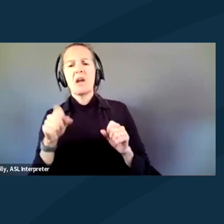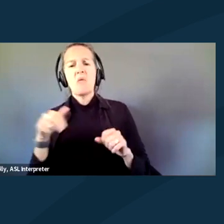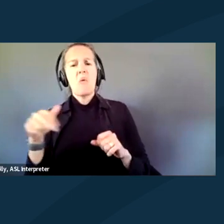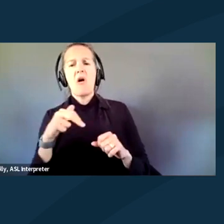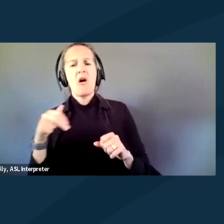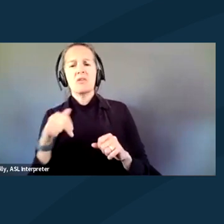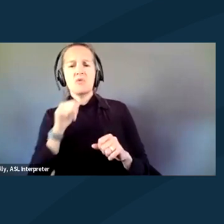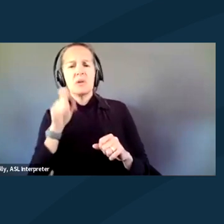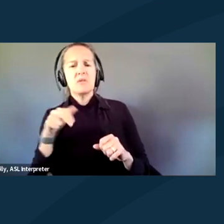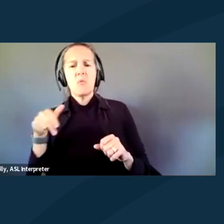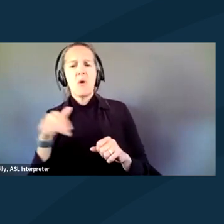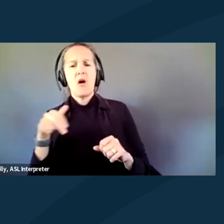So she just left it outside of the cell.